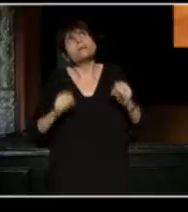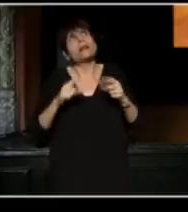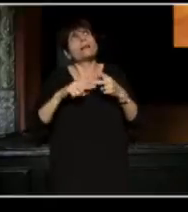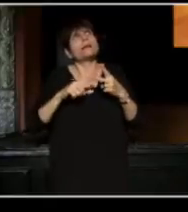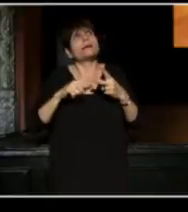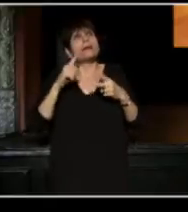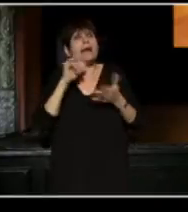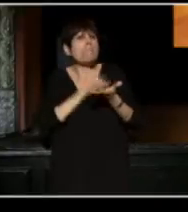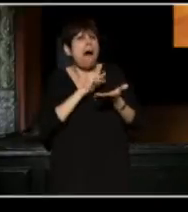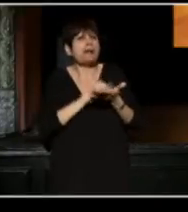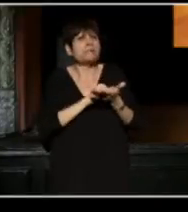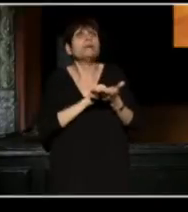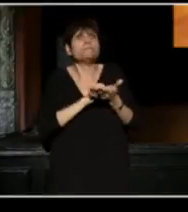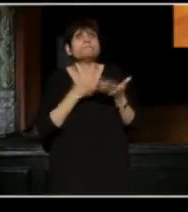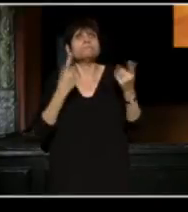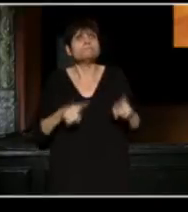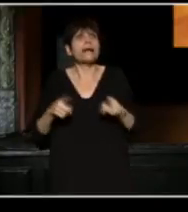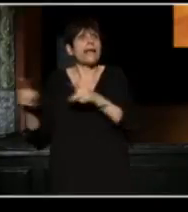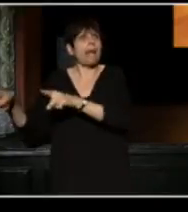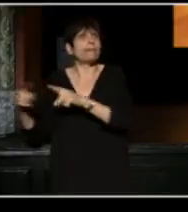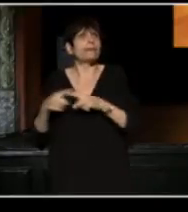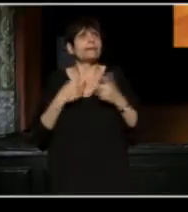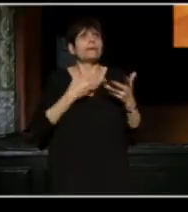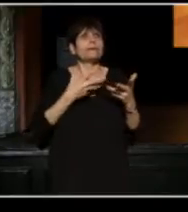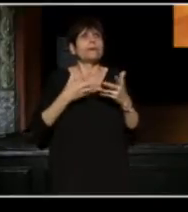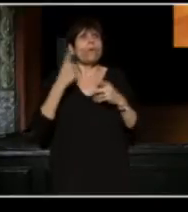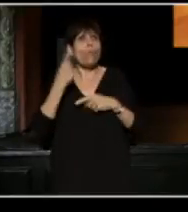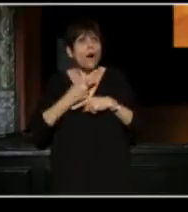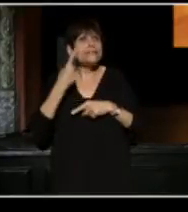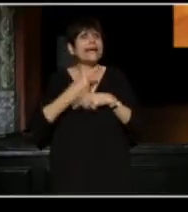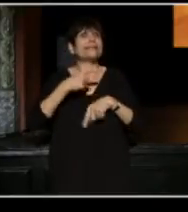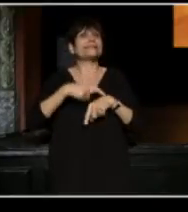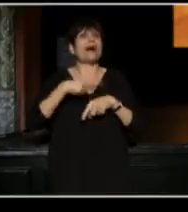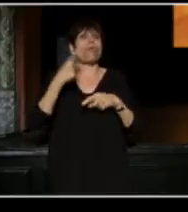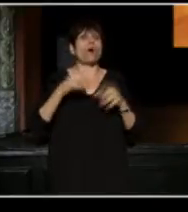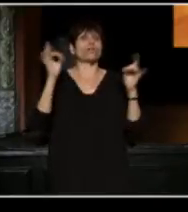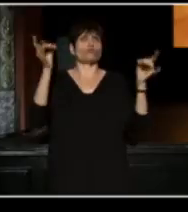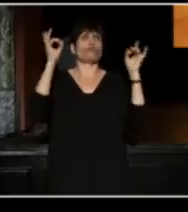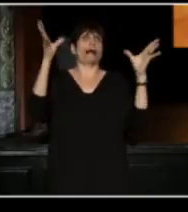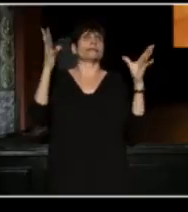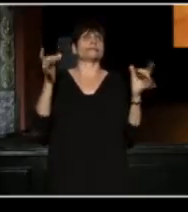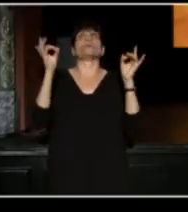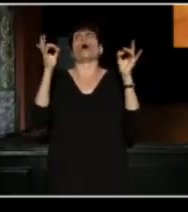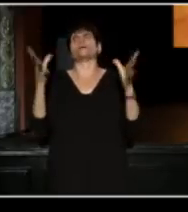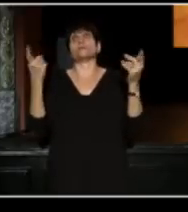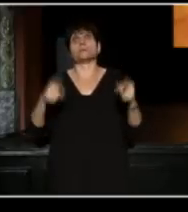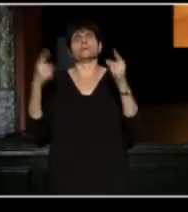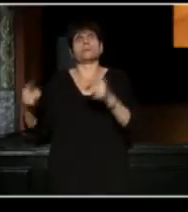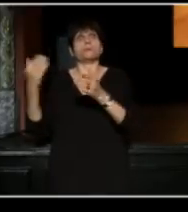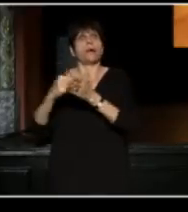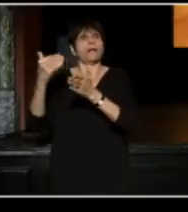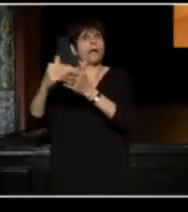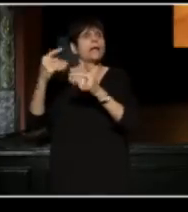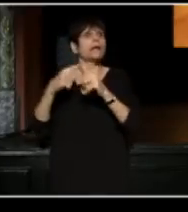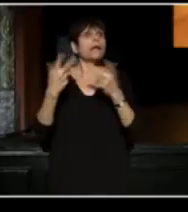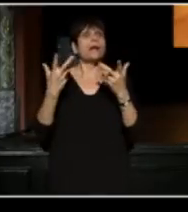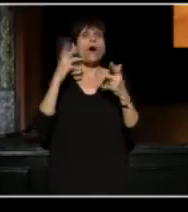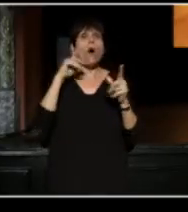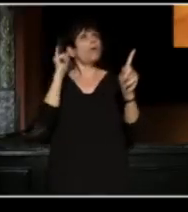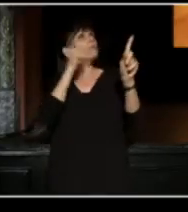And then making it happen. One day at a time, one crisis after another, all in the quest to realize